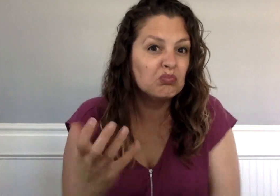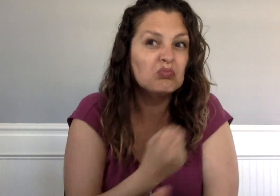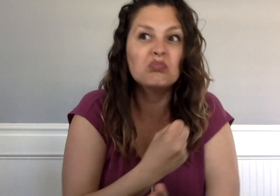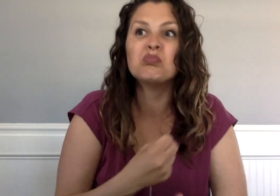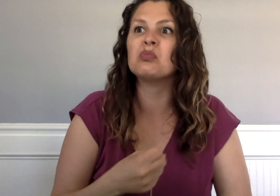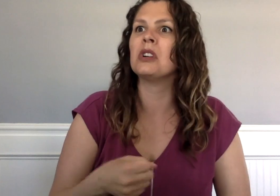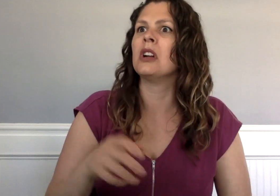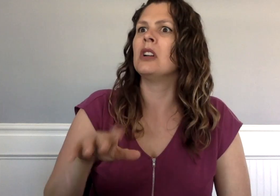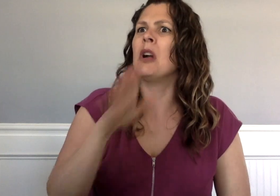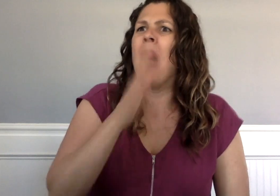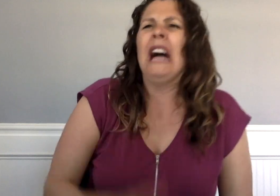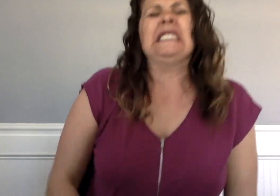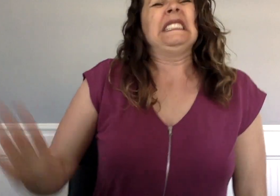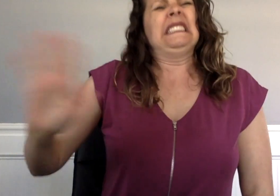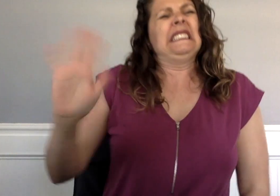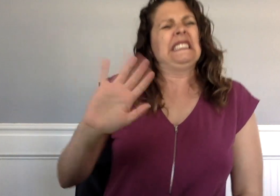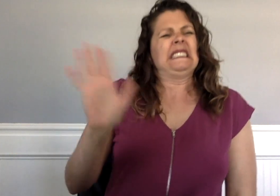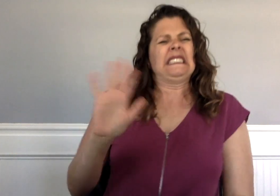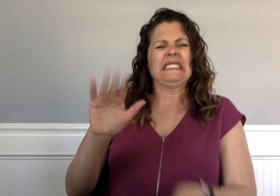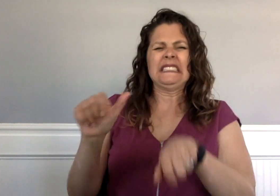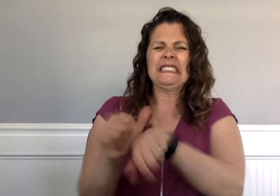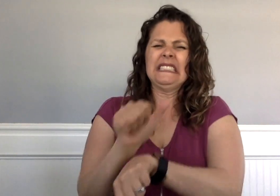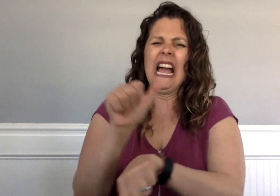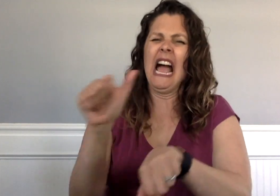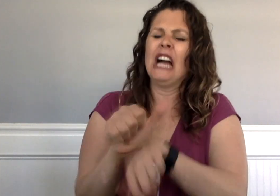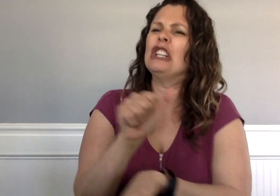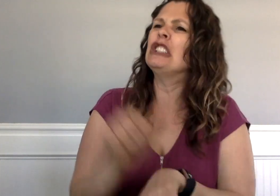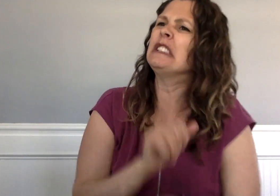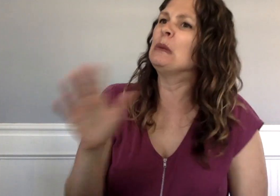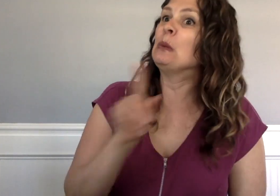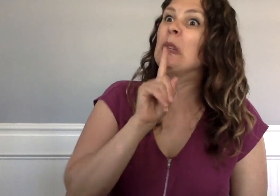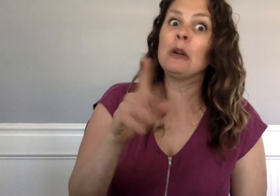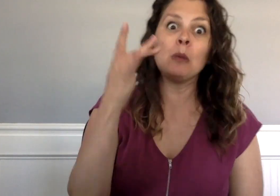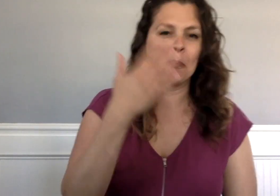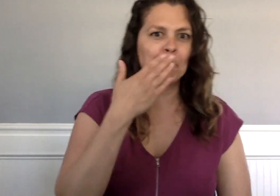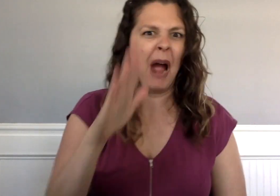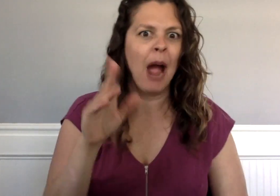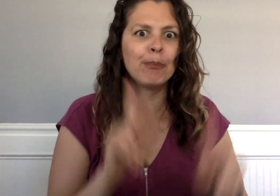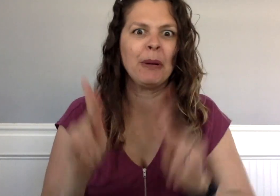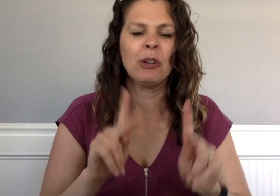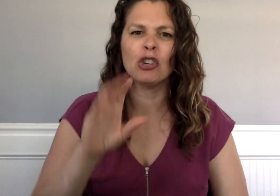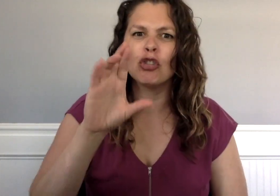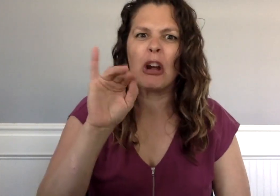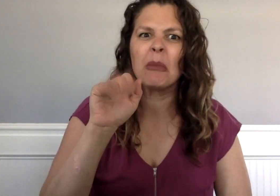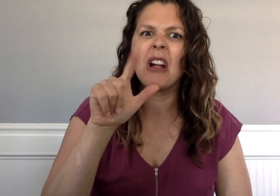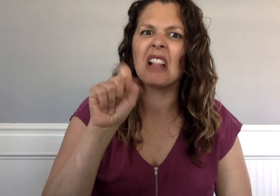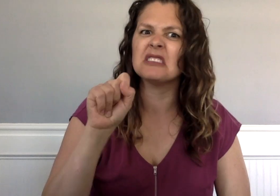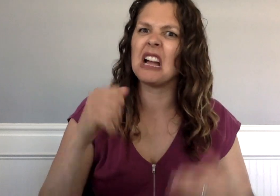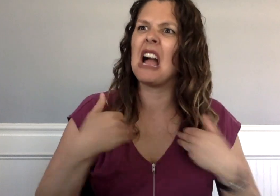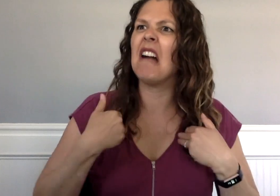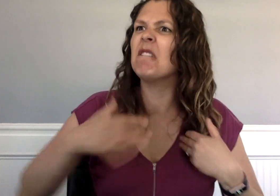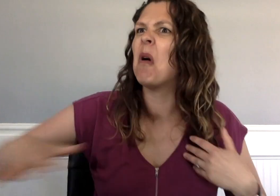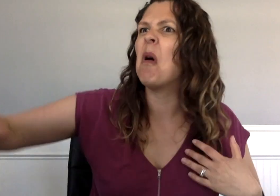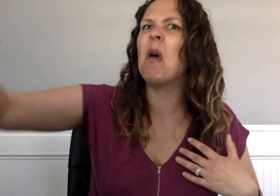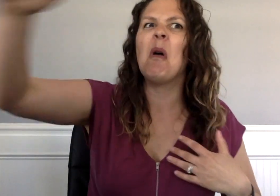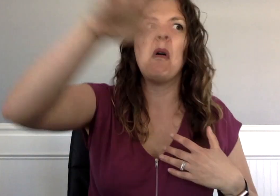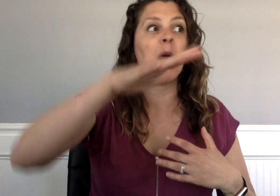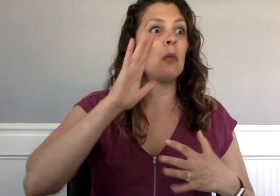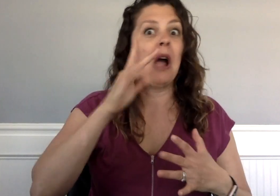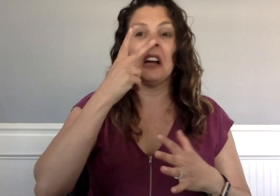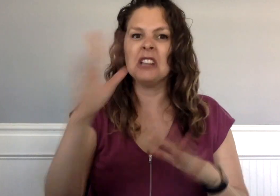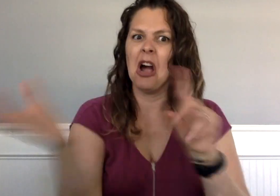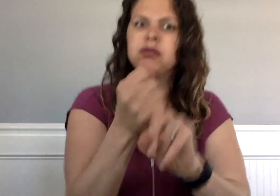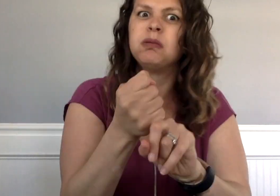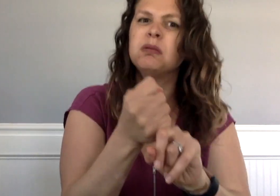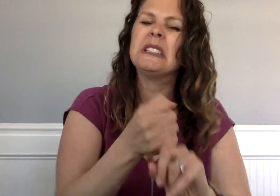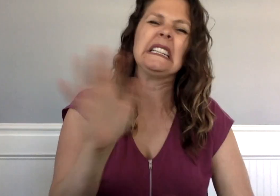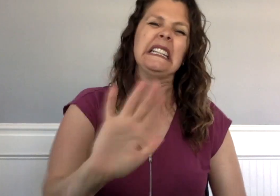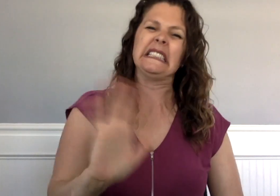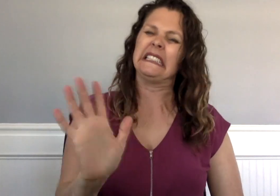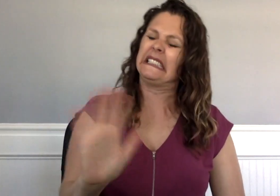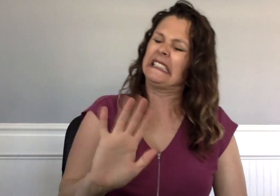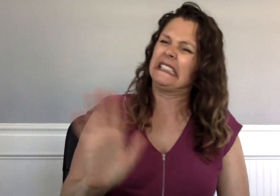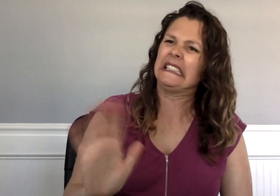“Too dangerous,” Grandma Tickler said. “Criminals are out there, waiting to pounce.”